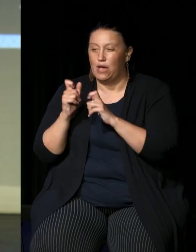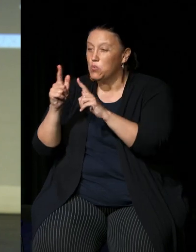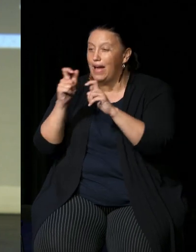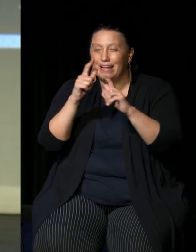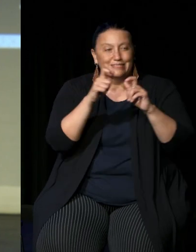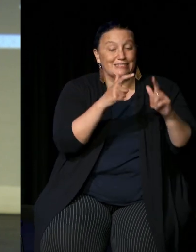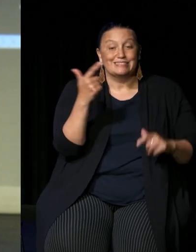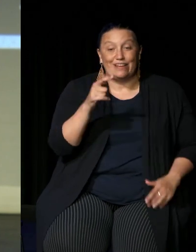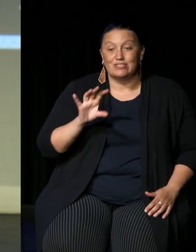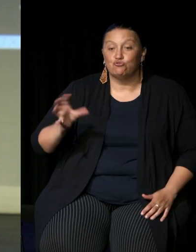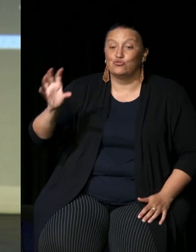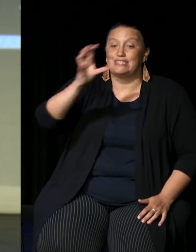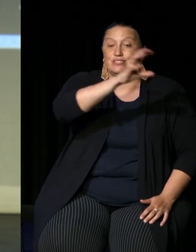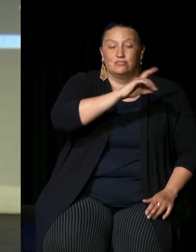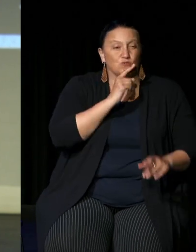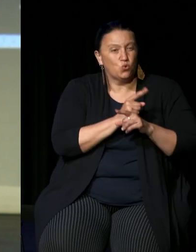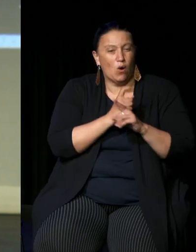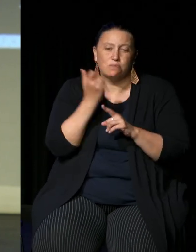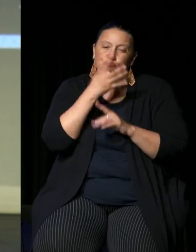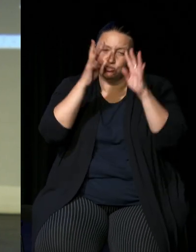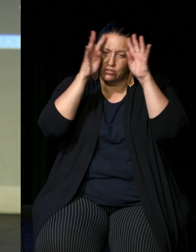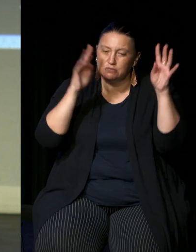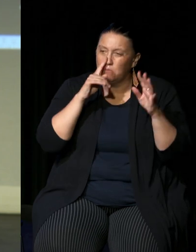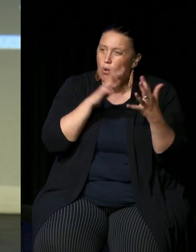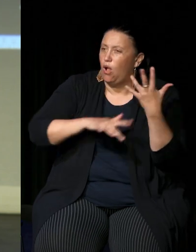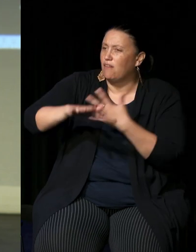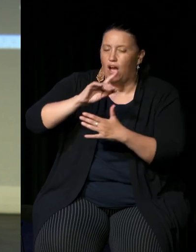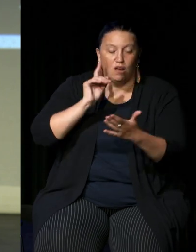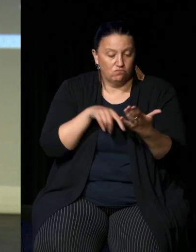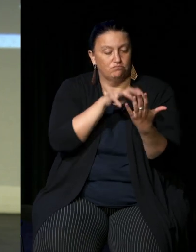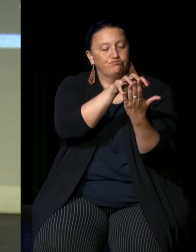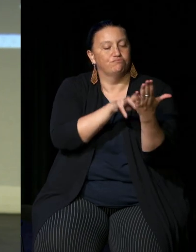people right around the country and made a number of recommendations many recommendations